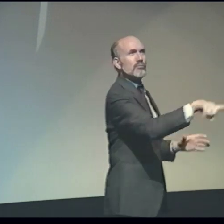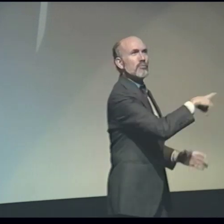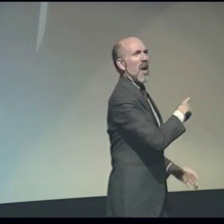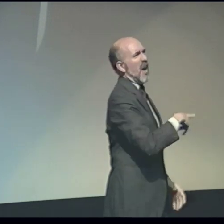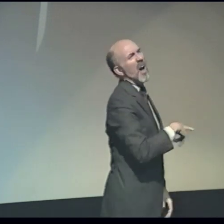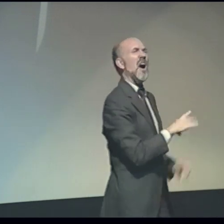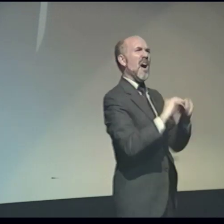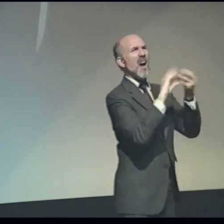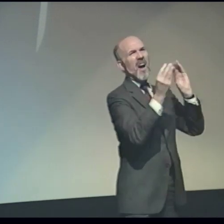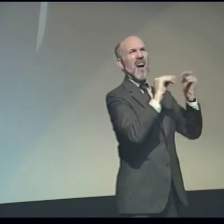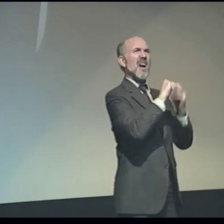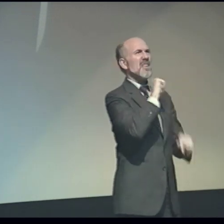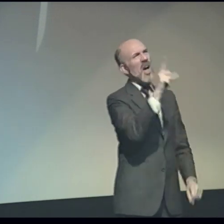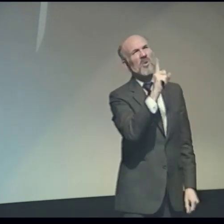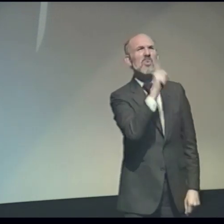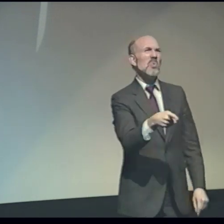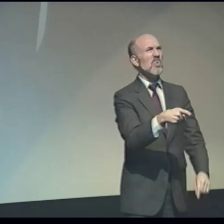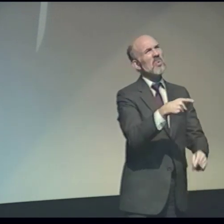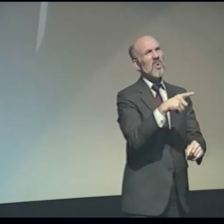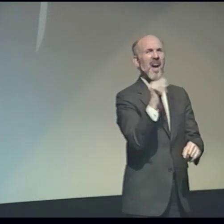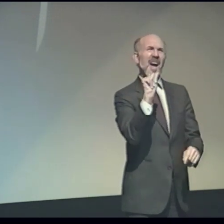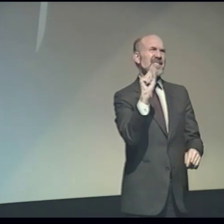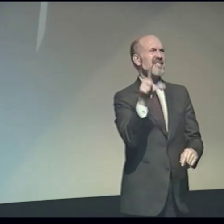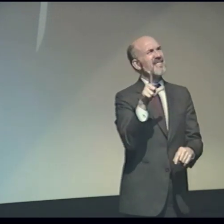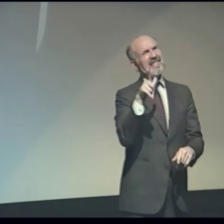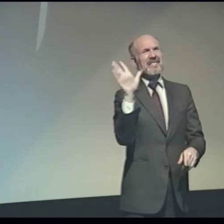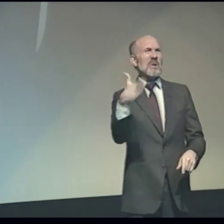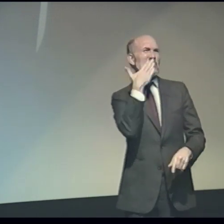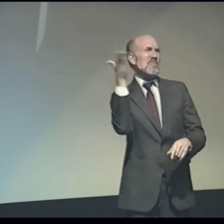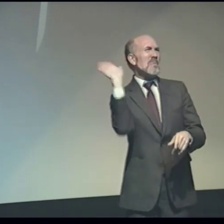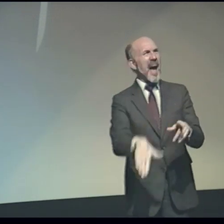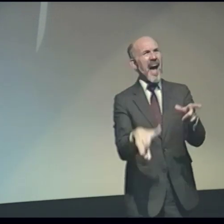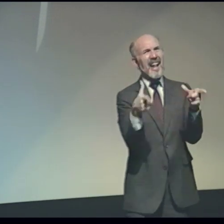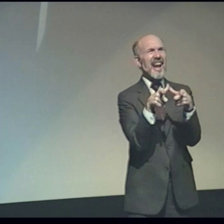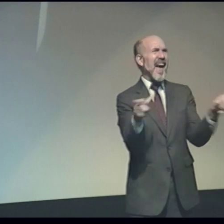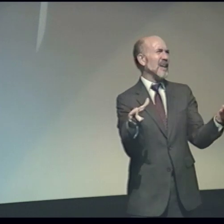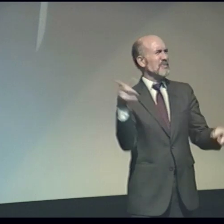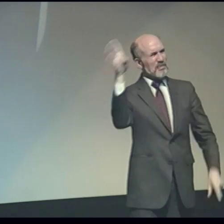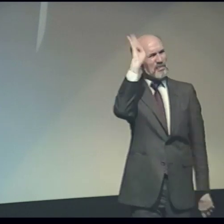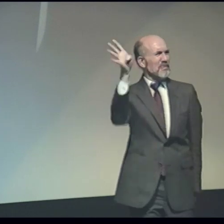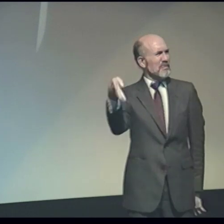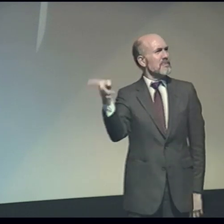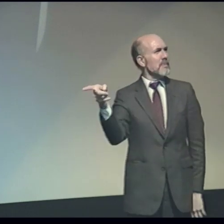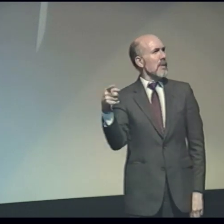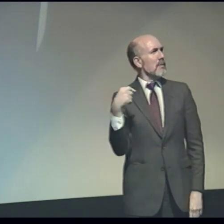I saw all these people saying, "No, that's not true." "ASL's a bad language, they just made that up!"